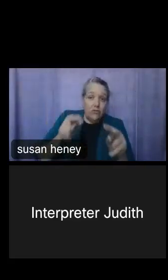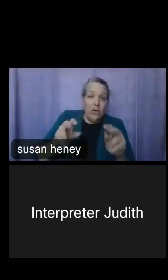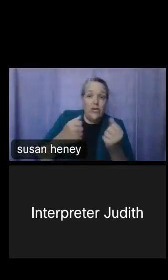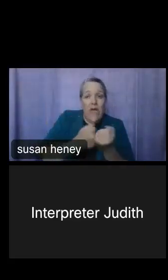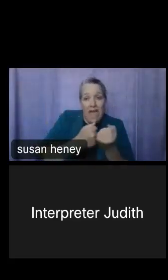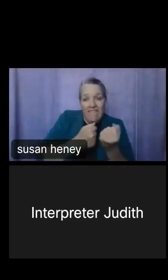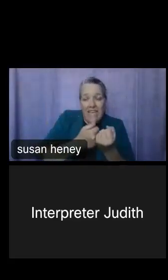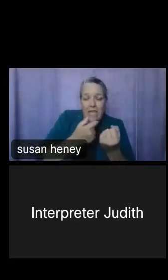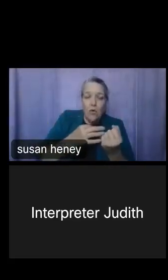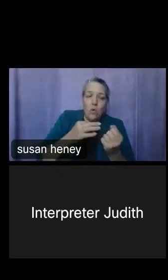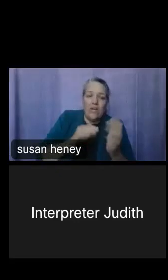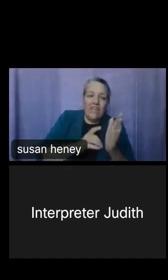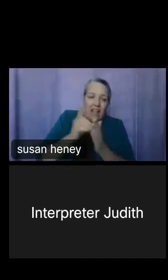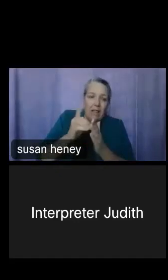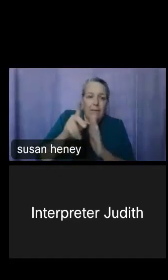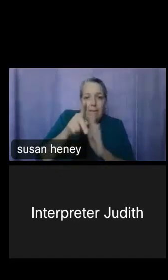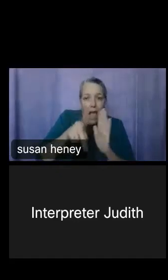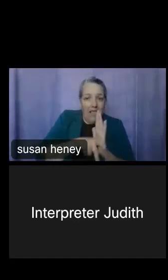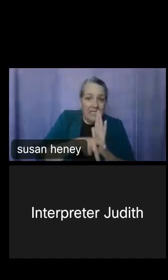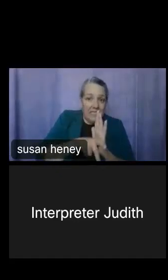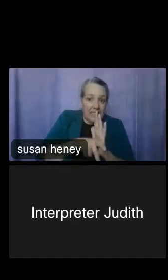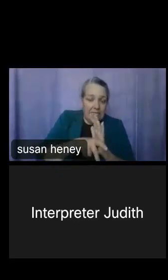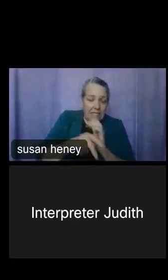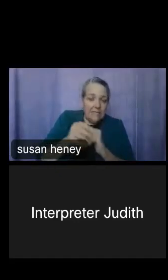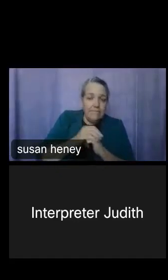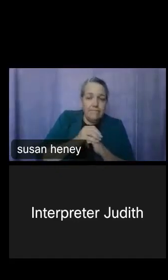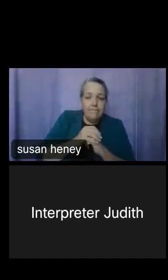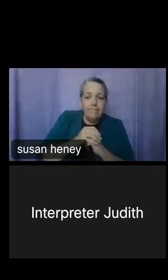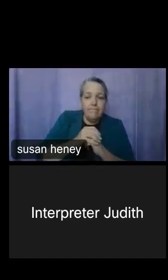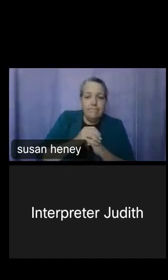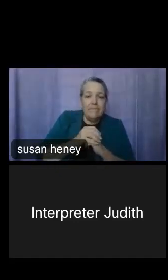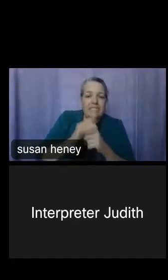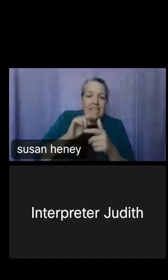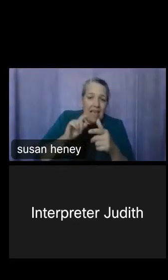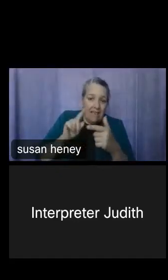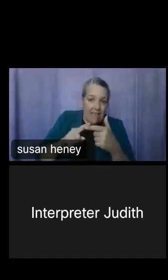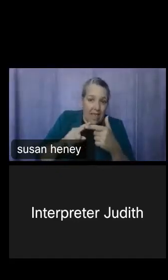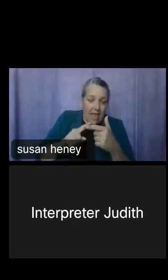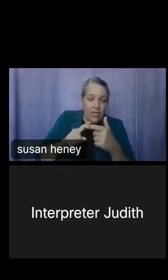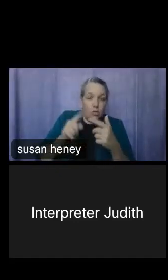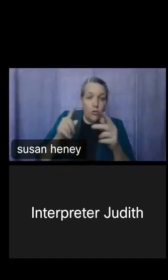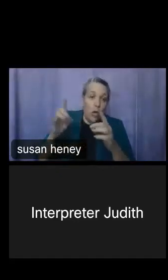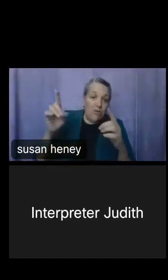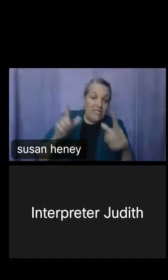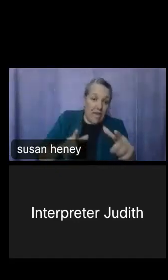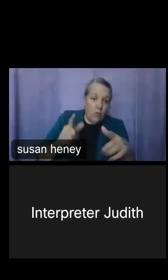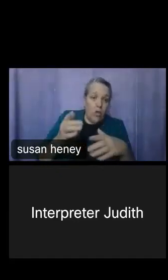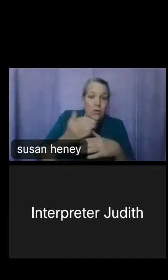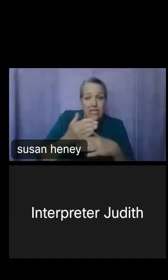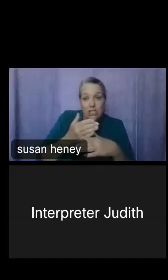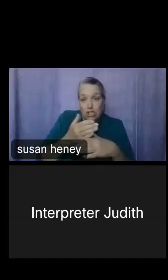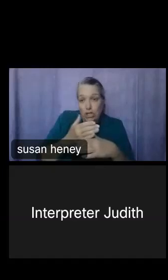All right, and then of course, you can always download and share. There are multiple ways